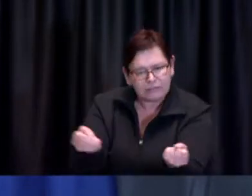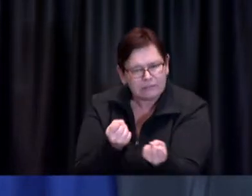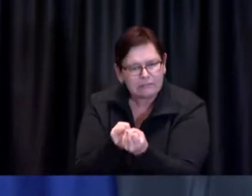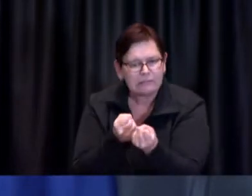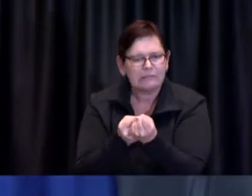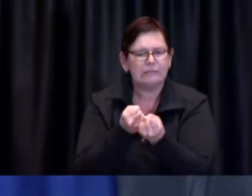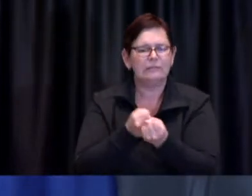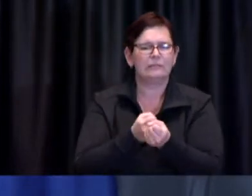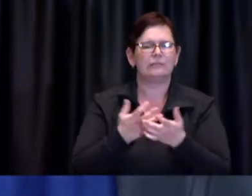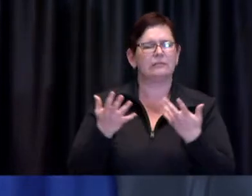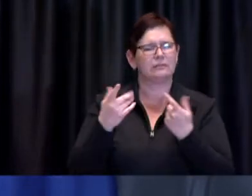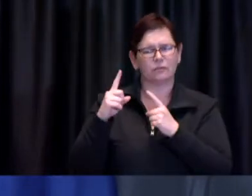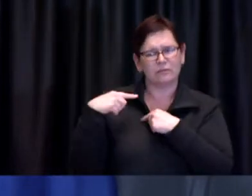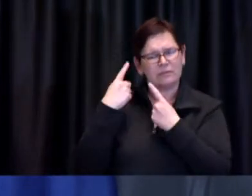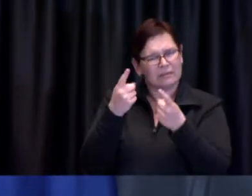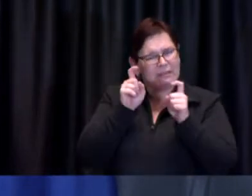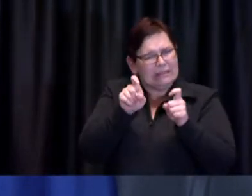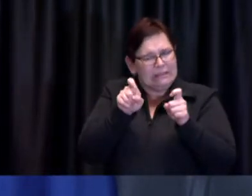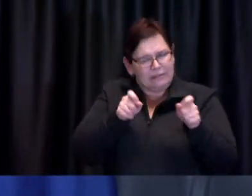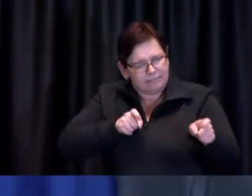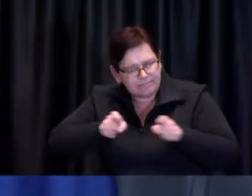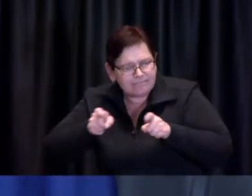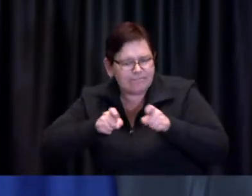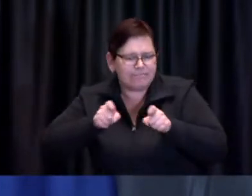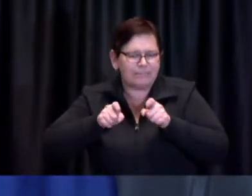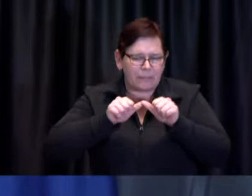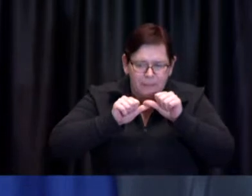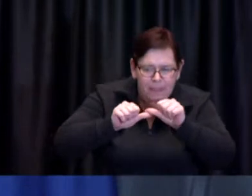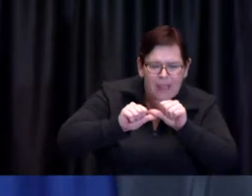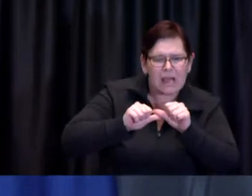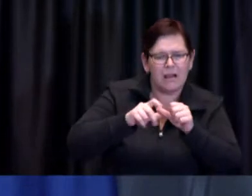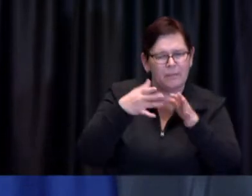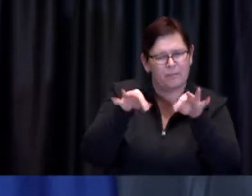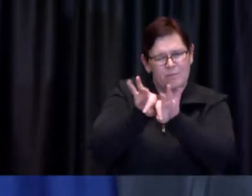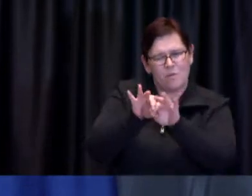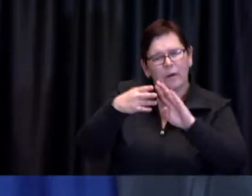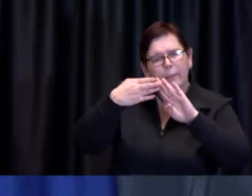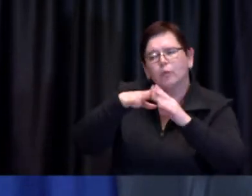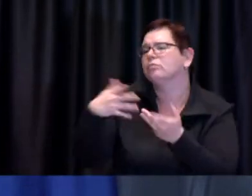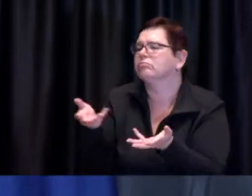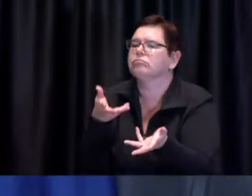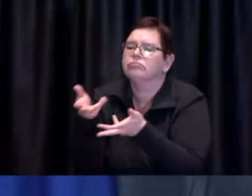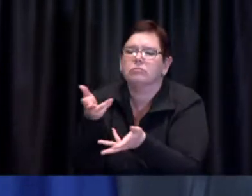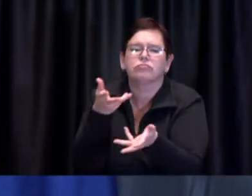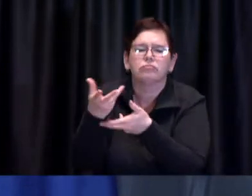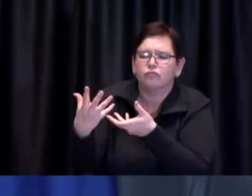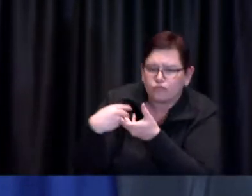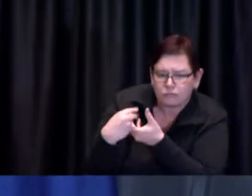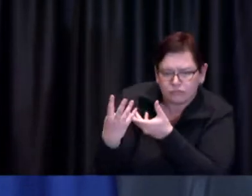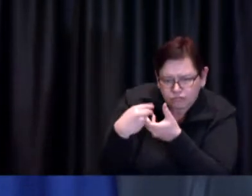these community engagement measures are meant to ensure that we focus on every single Torontonian